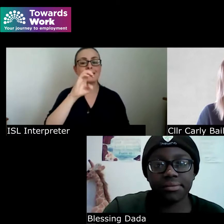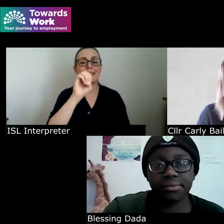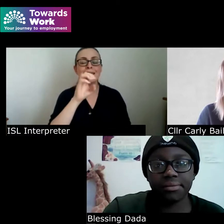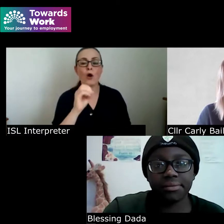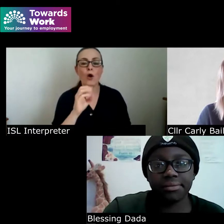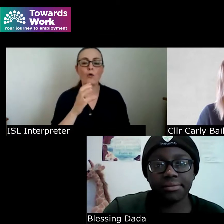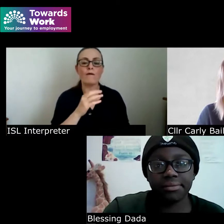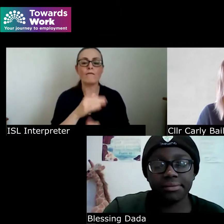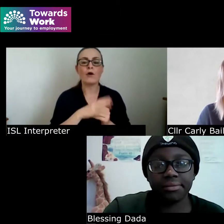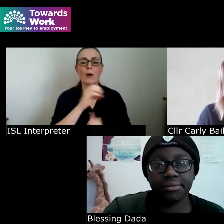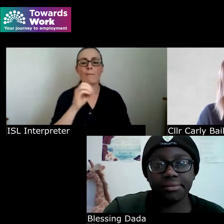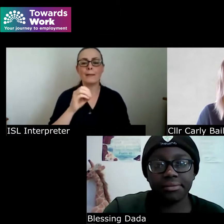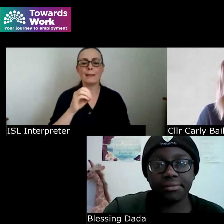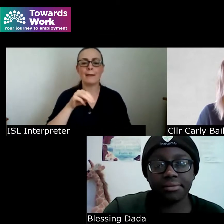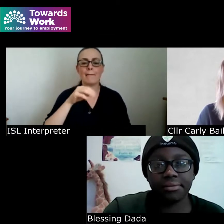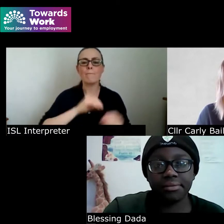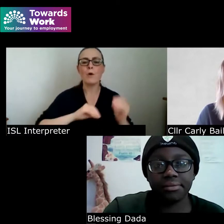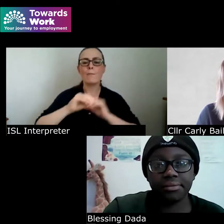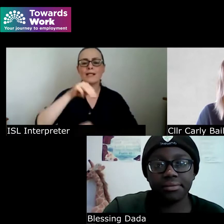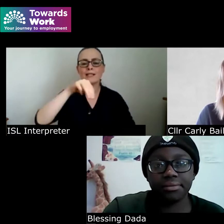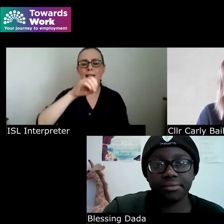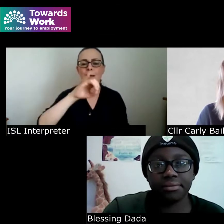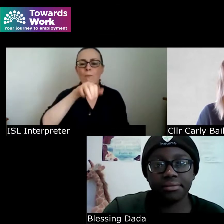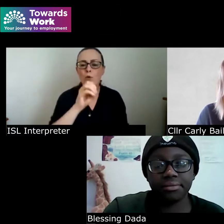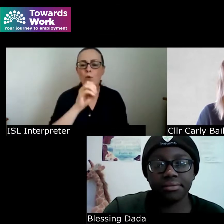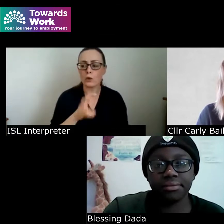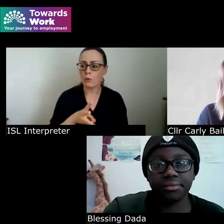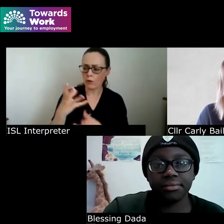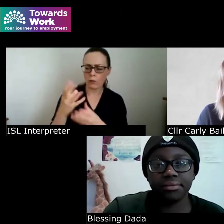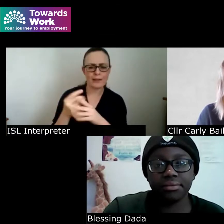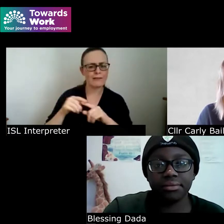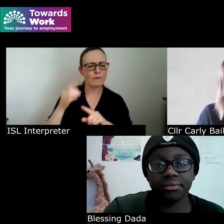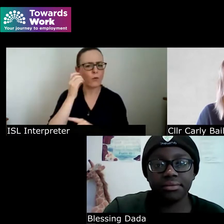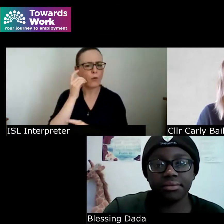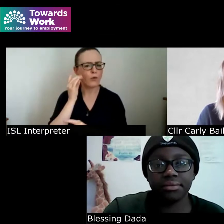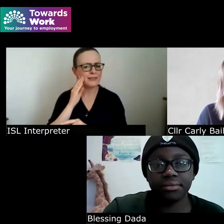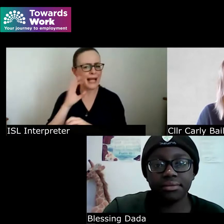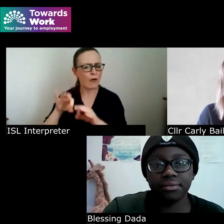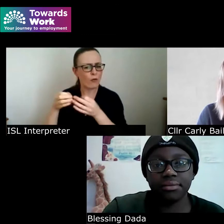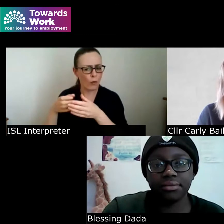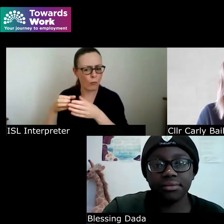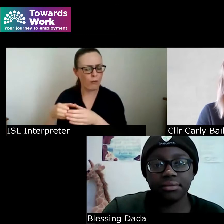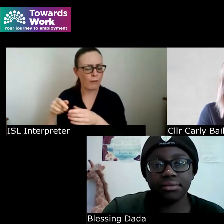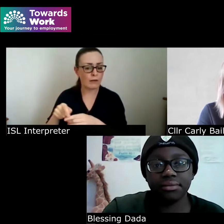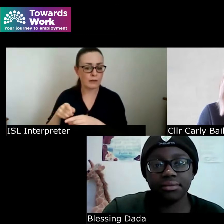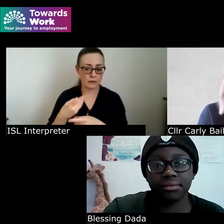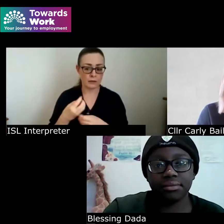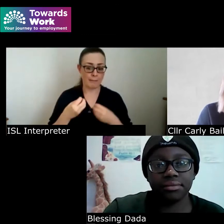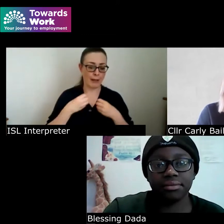of the largest hotel groups across the world and in terms of my own physical disabilities